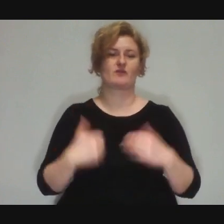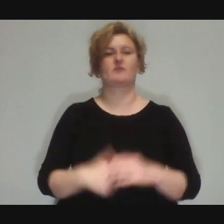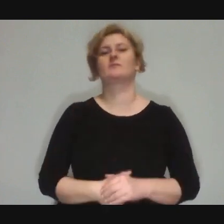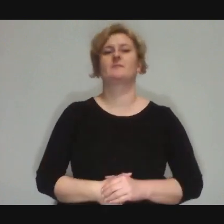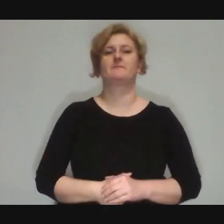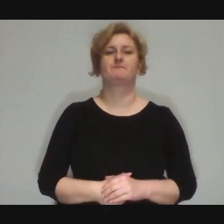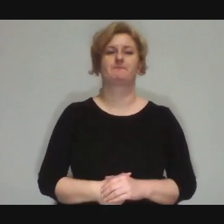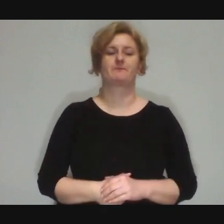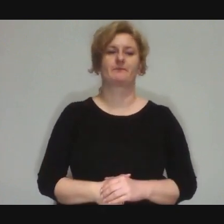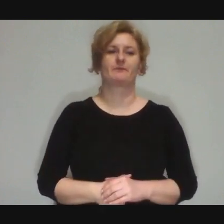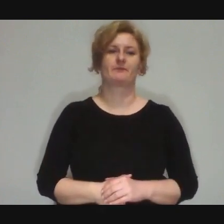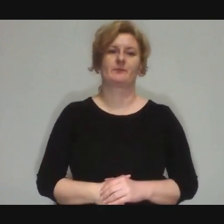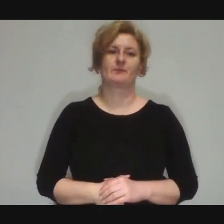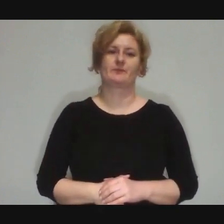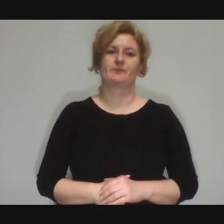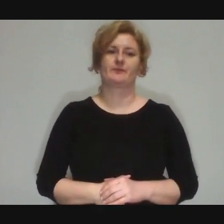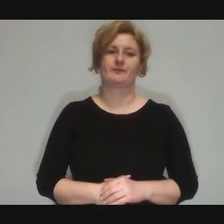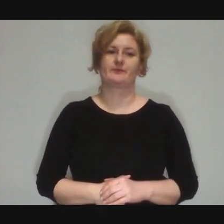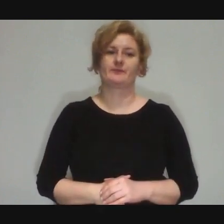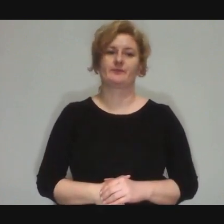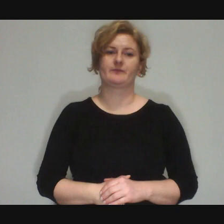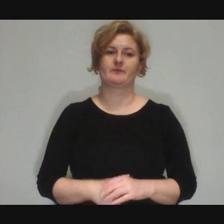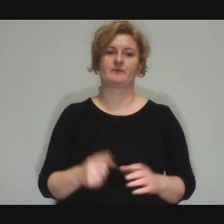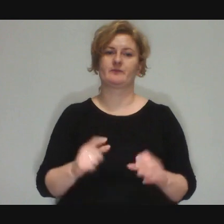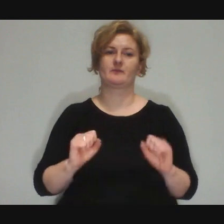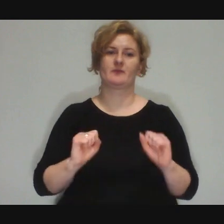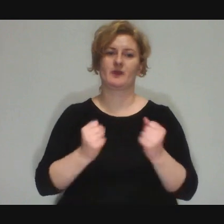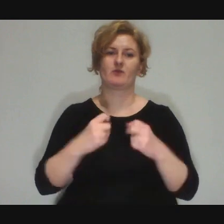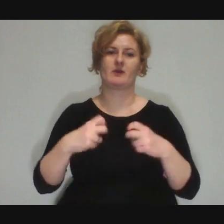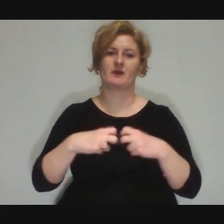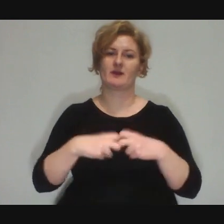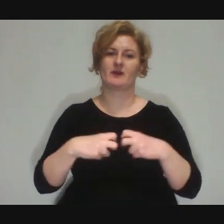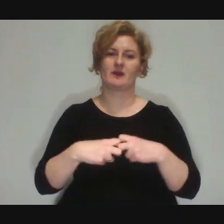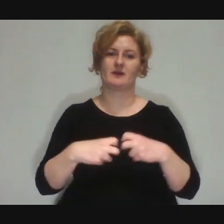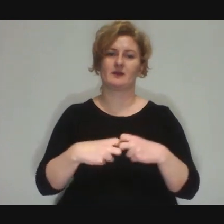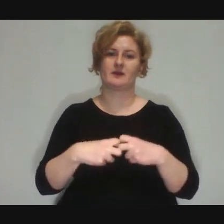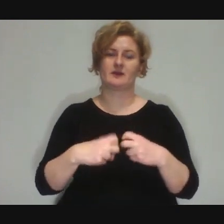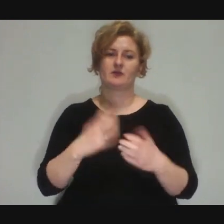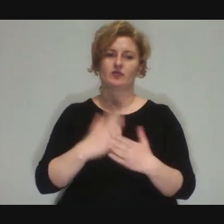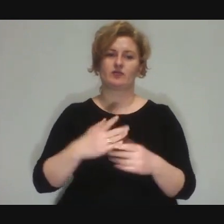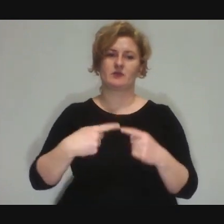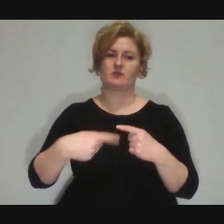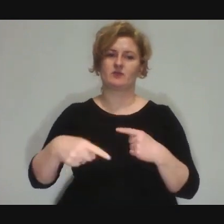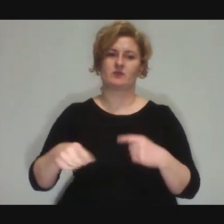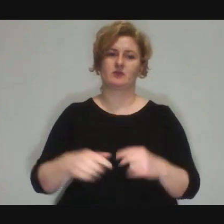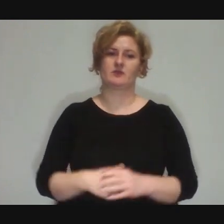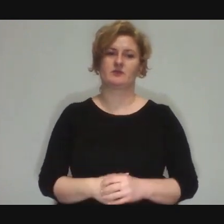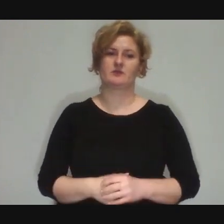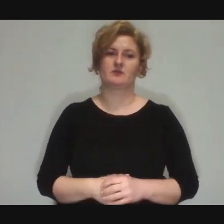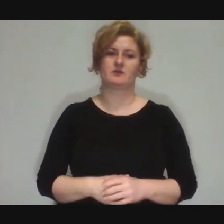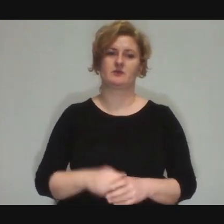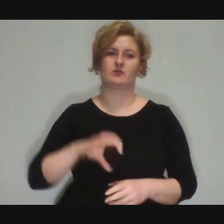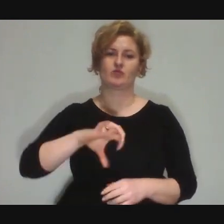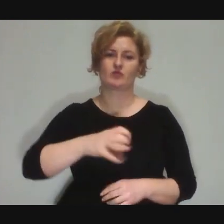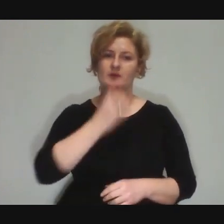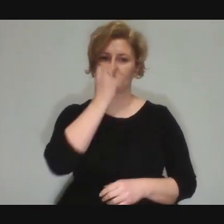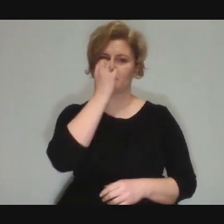But as for these online activities, a circus group from Warsaw